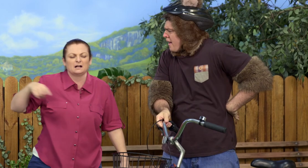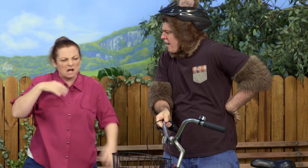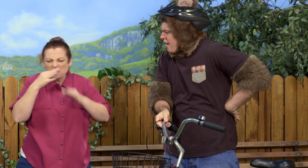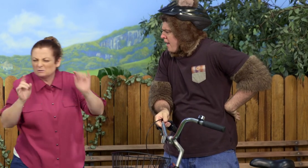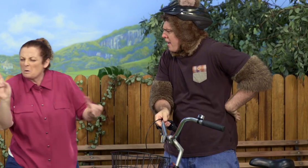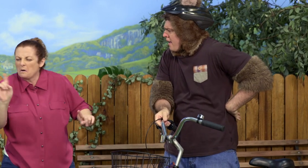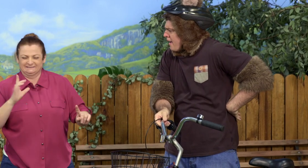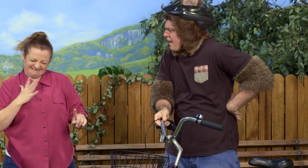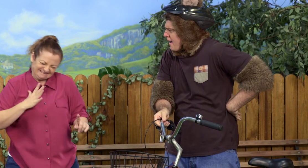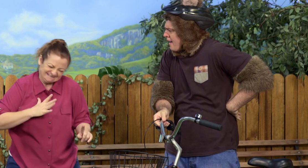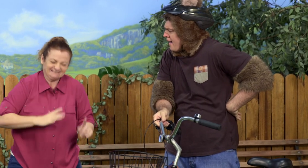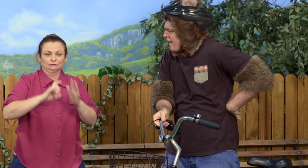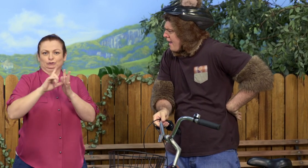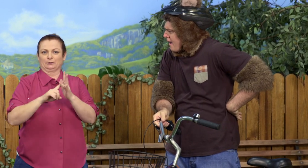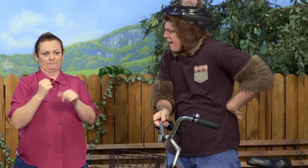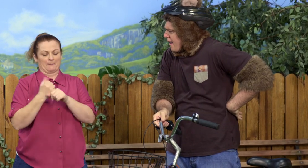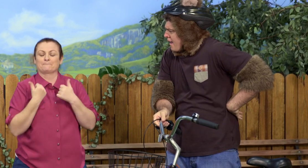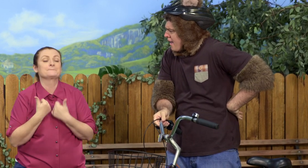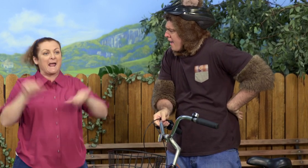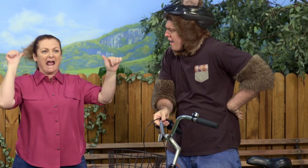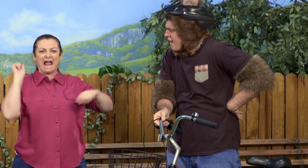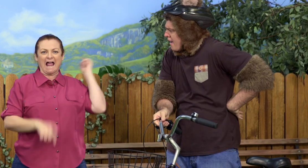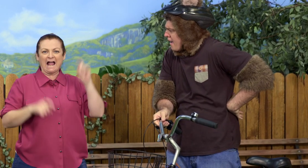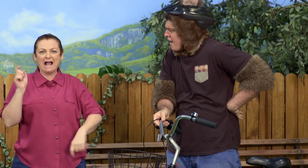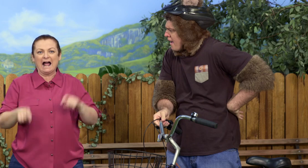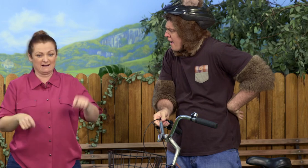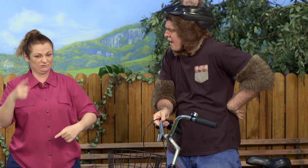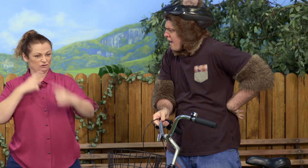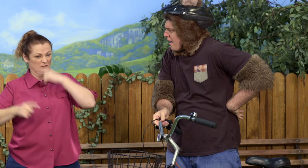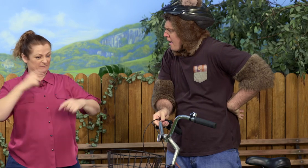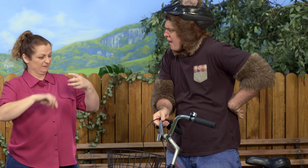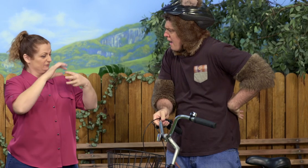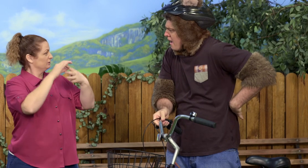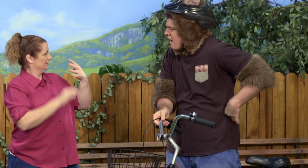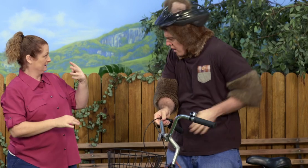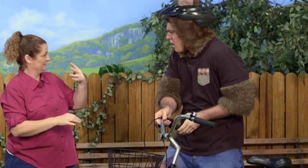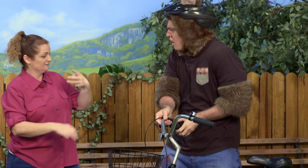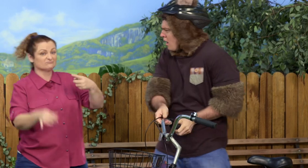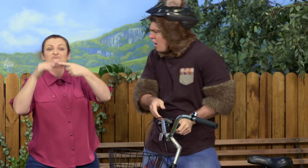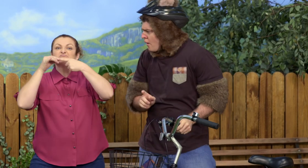what they thought they needed to learn to ride a bike, and they told me a few things.